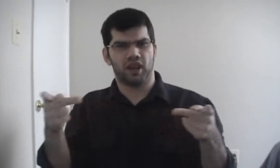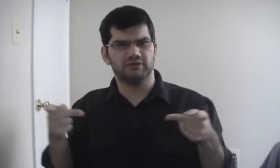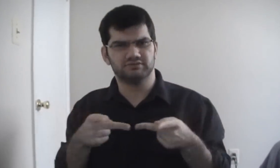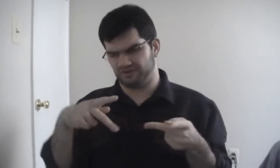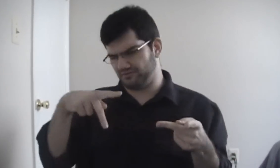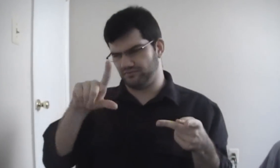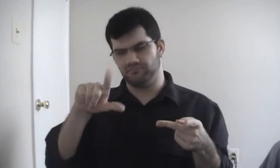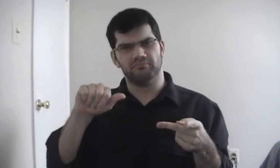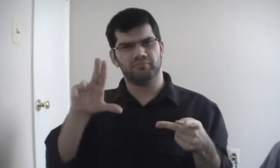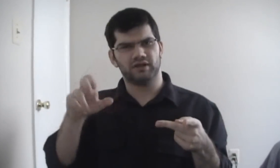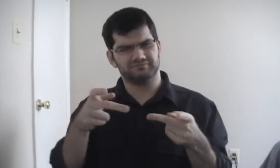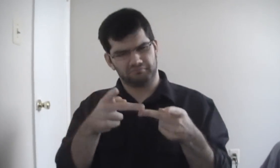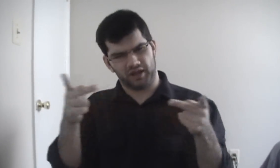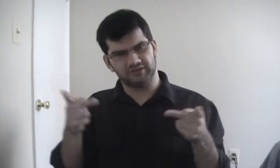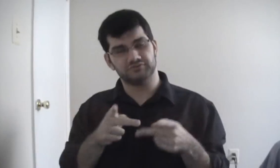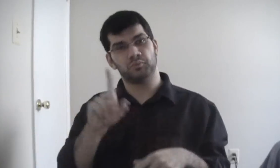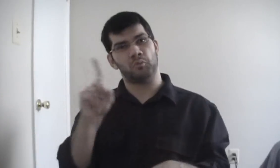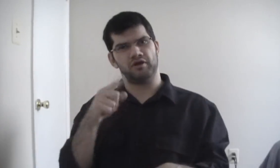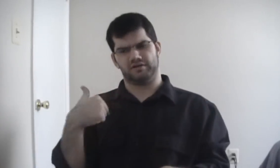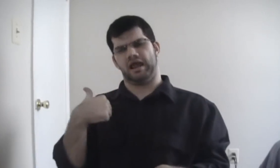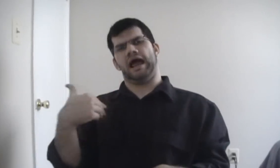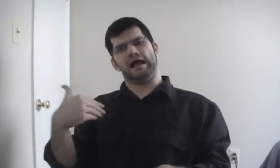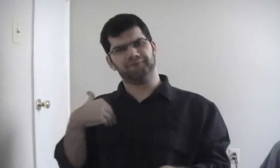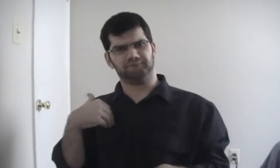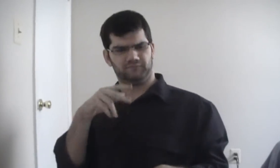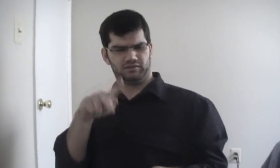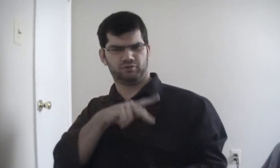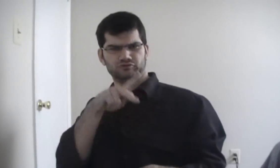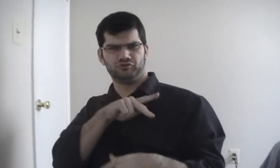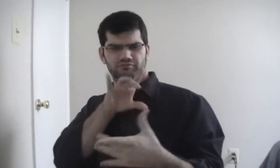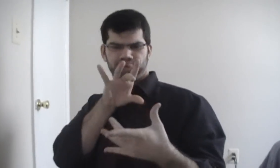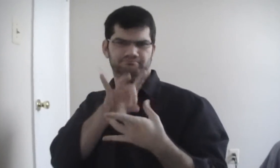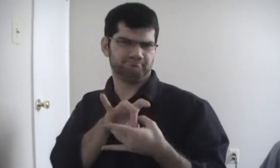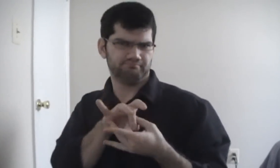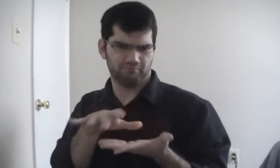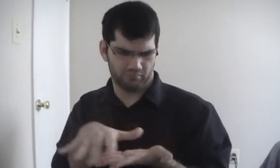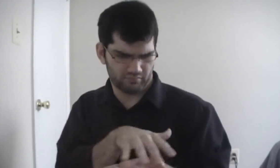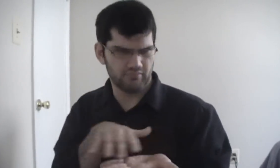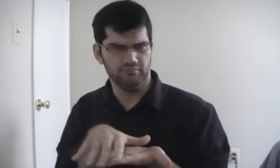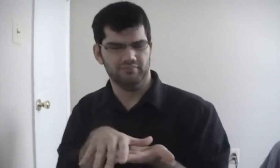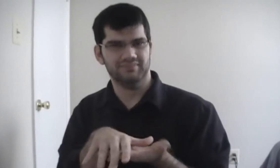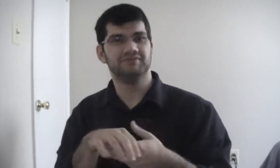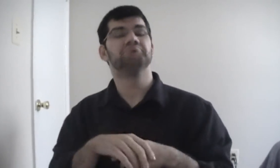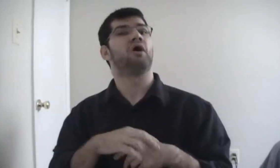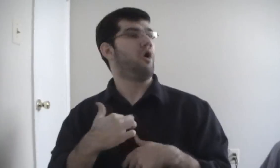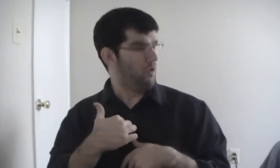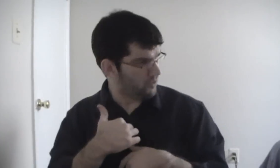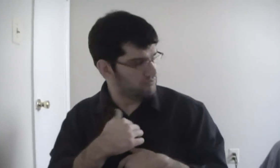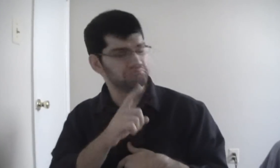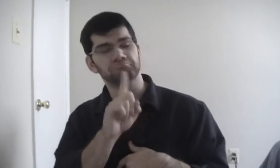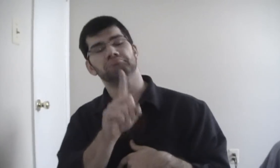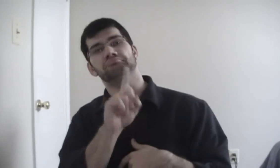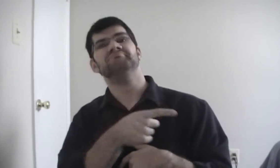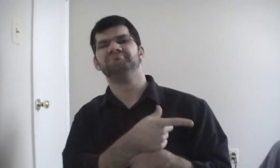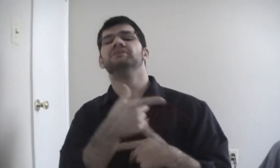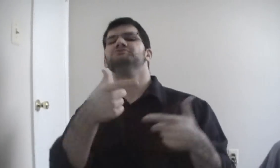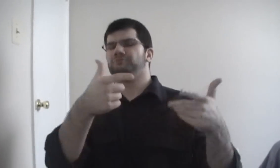a "place" that has personal meaning for her.